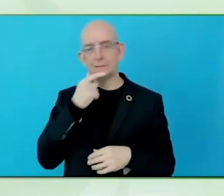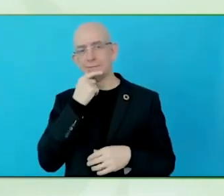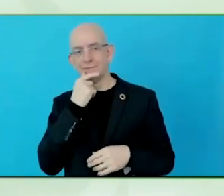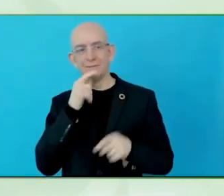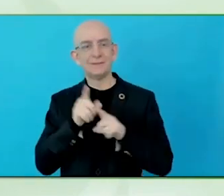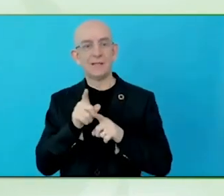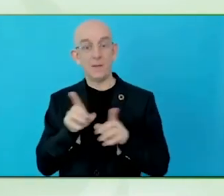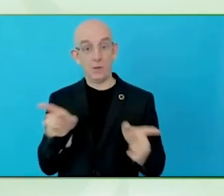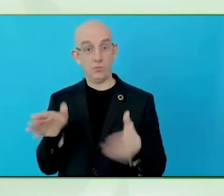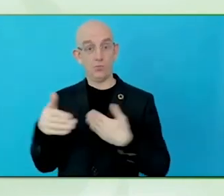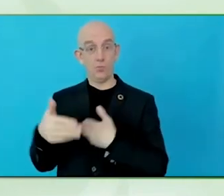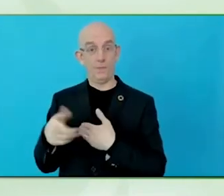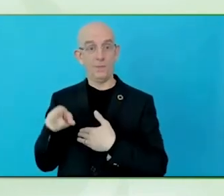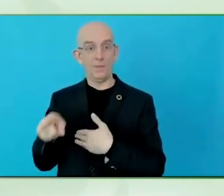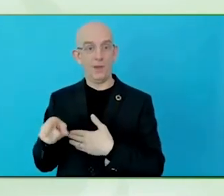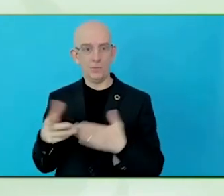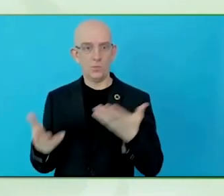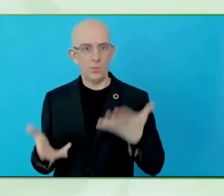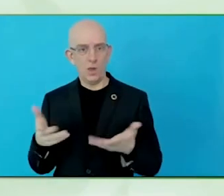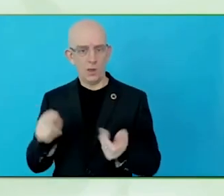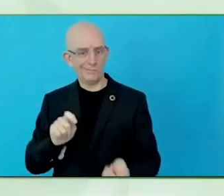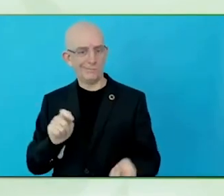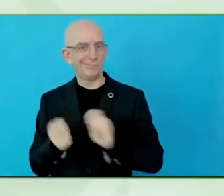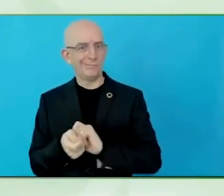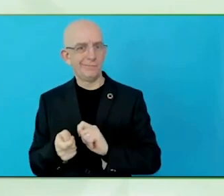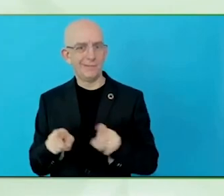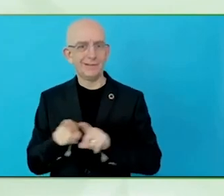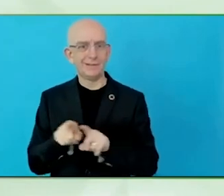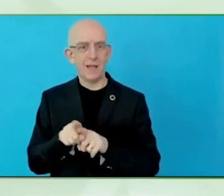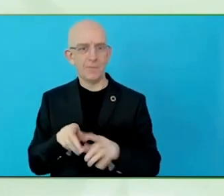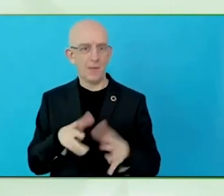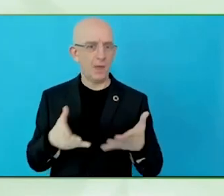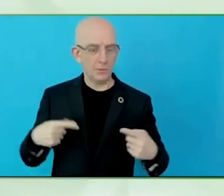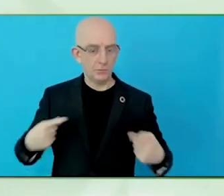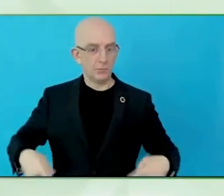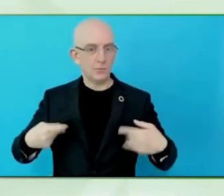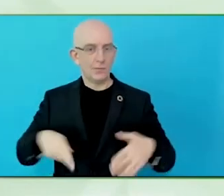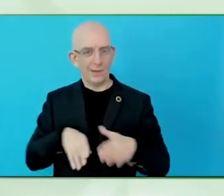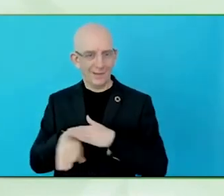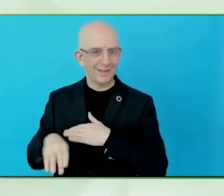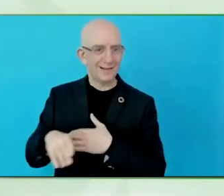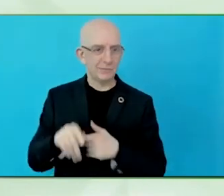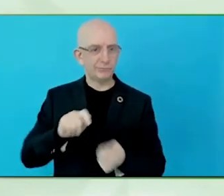and we identified a huge gap in the understanding of what a business